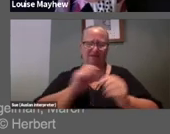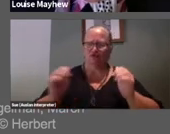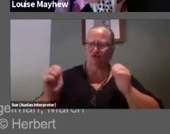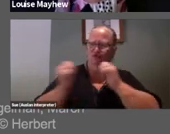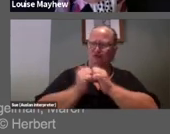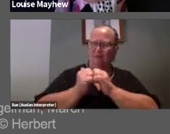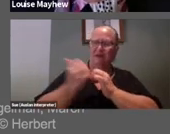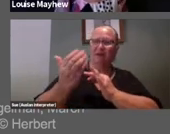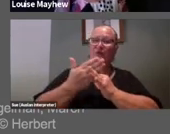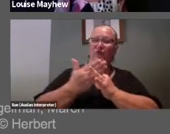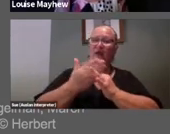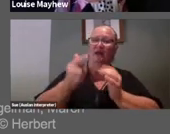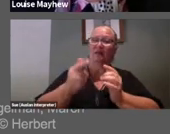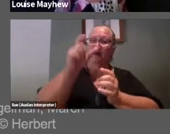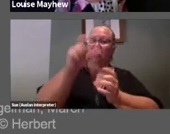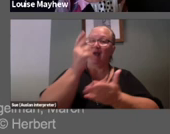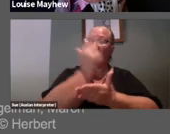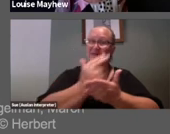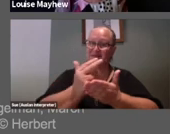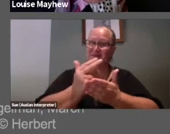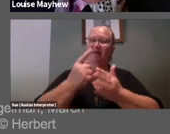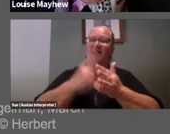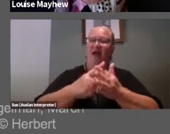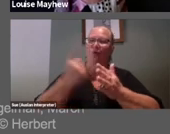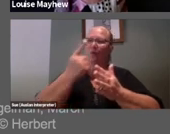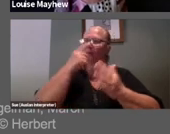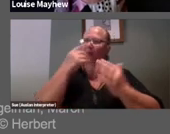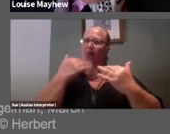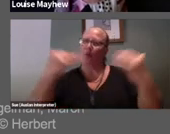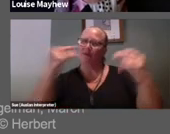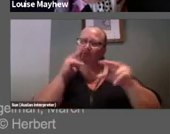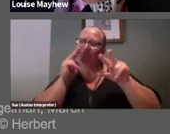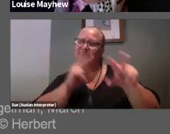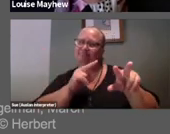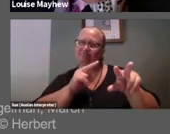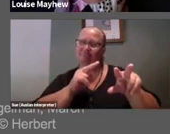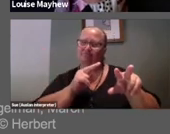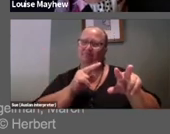audience, and I would say that this is really fundamental to all artworks but